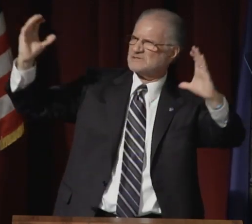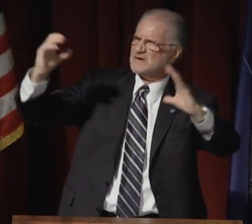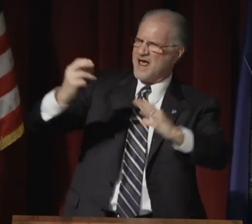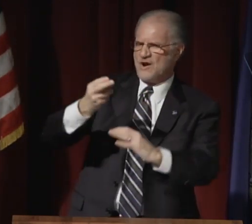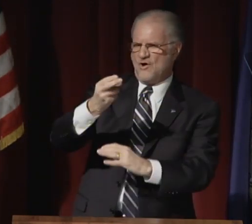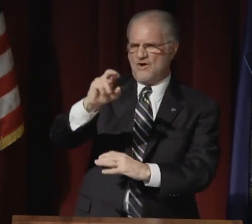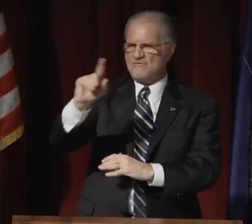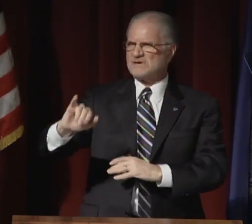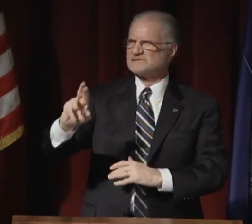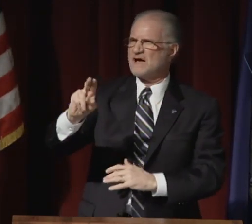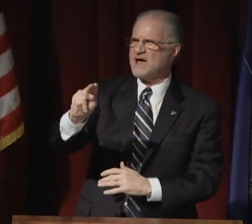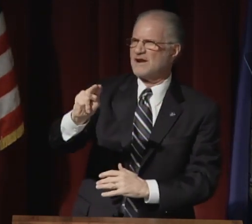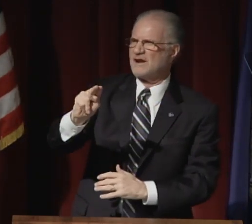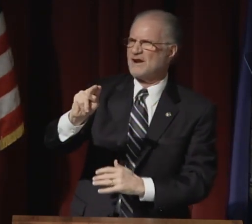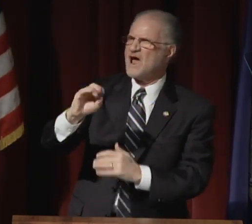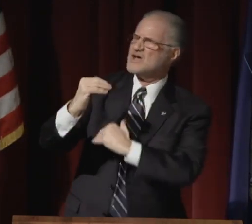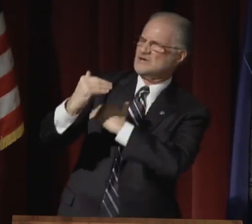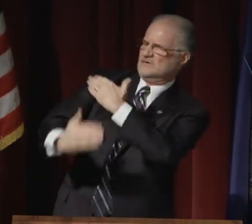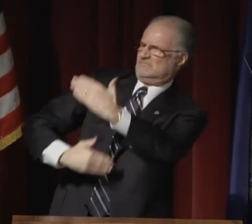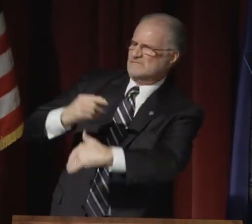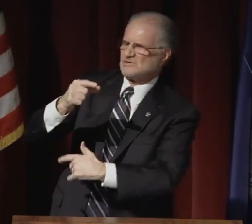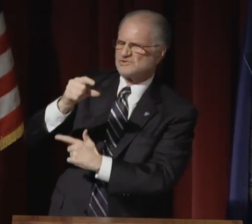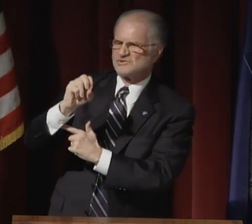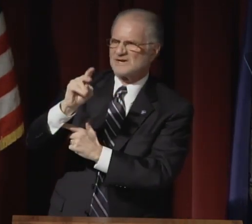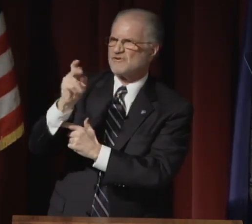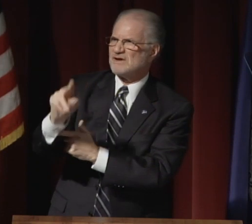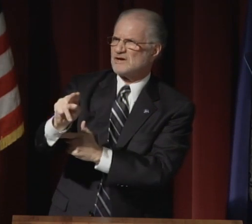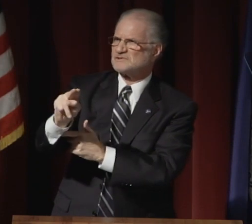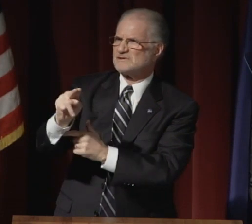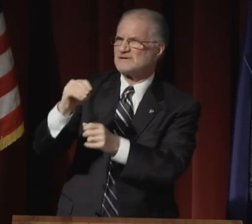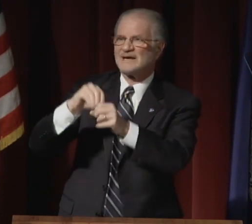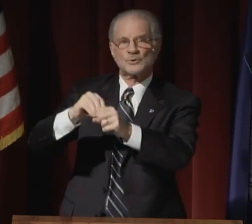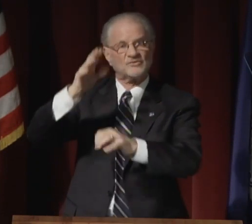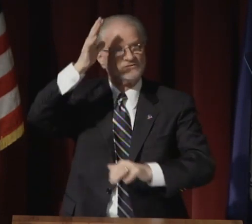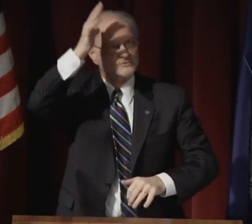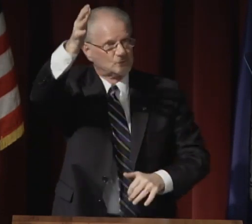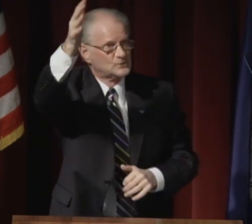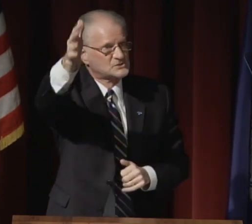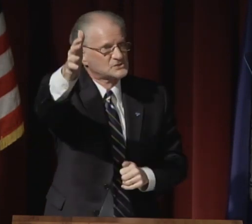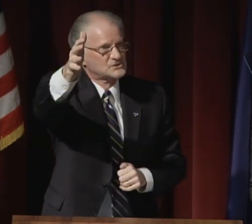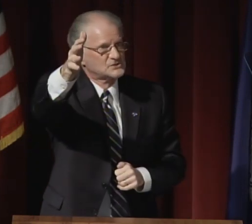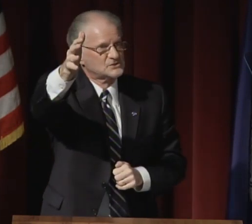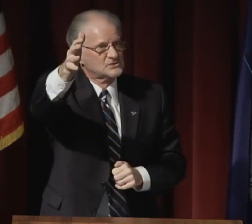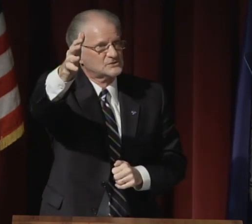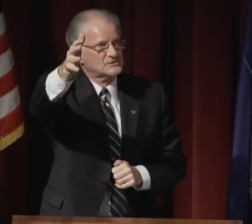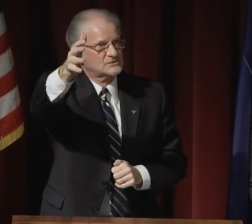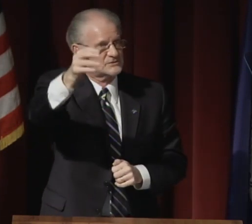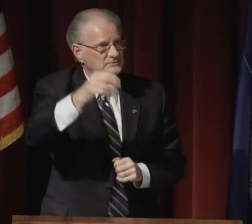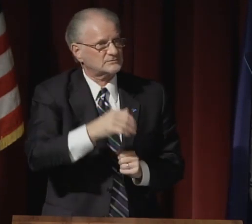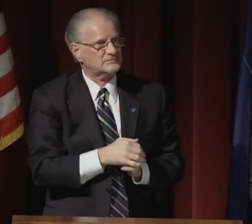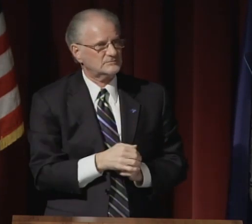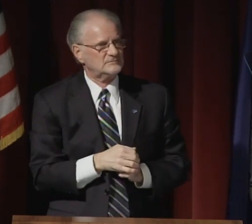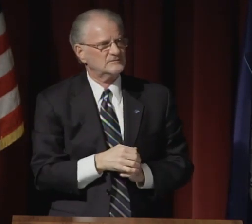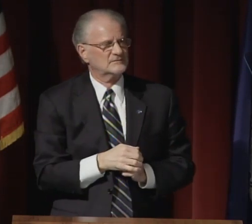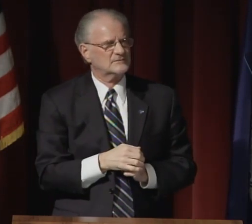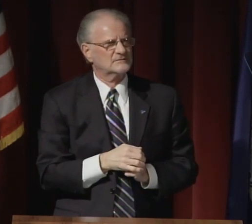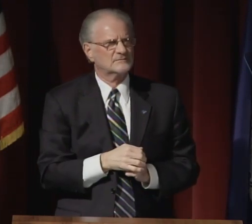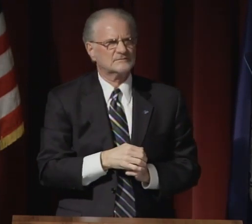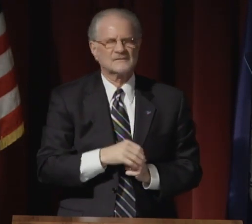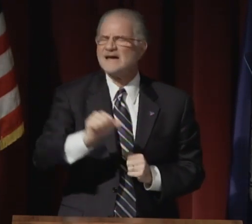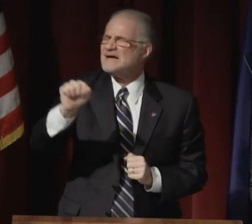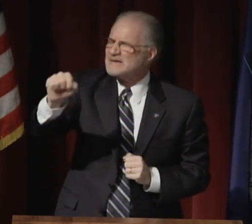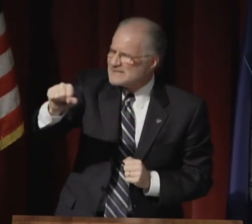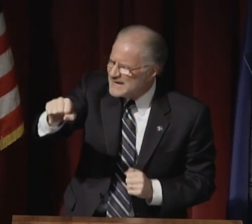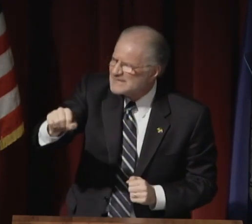I try to envision a horizon a generation into the future.